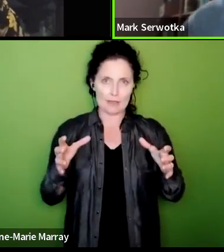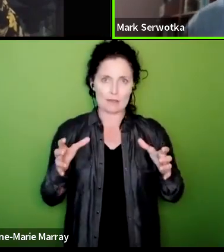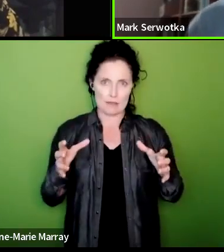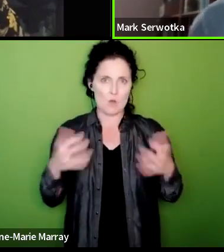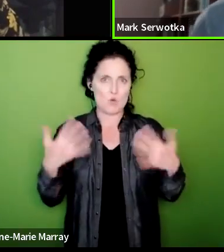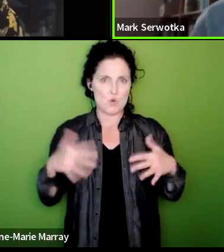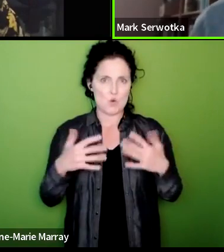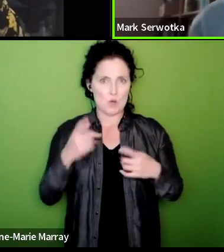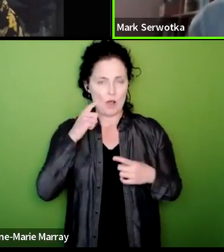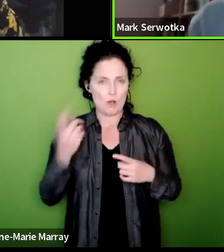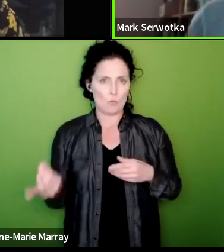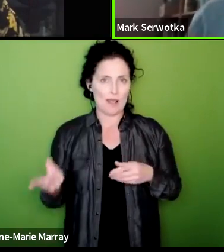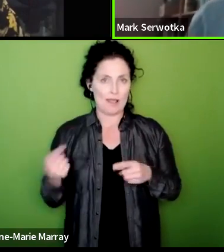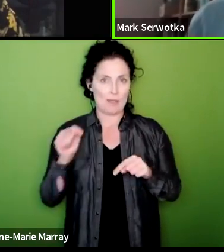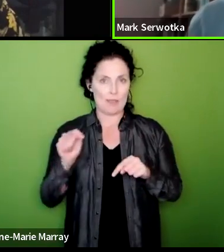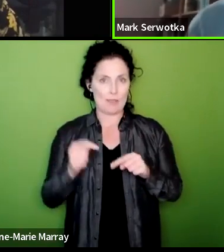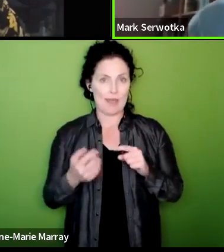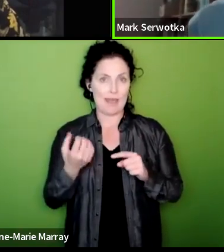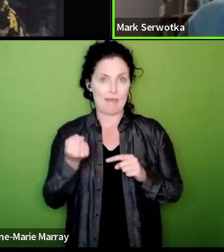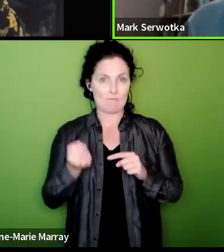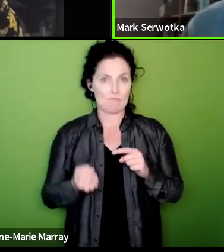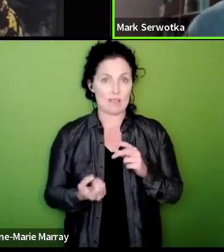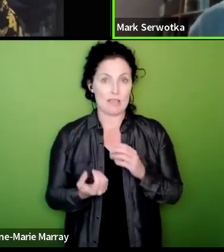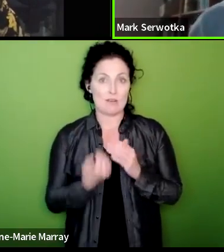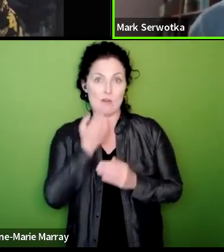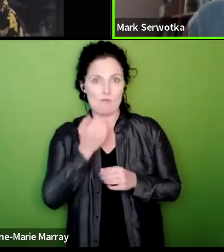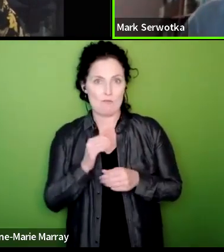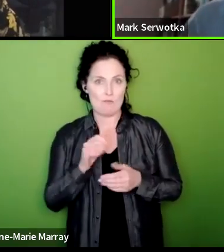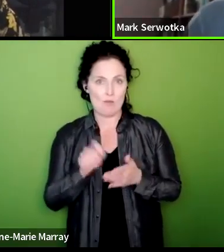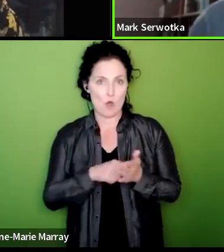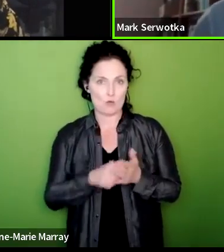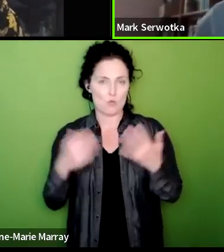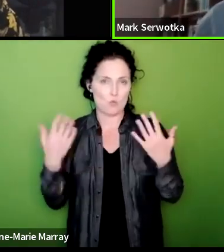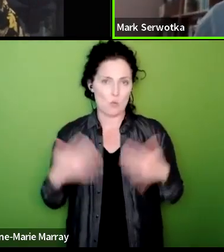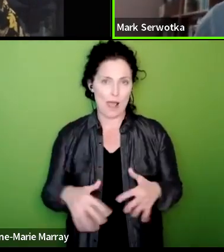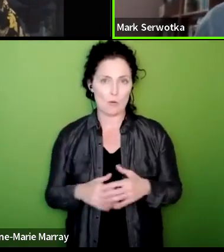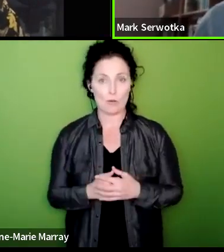get HMRC over the line but everyone else when people see their results we're asking the Reps